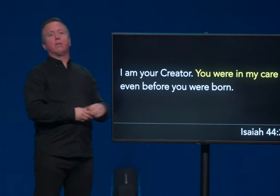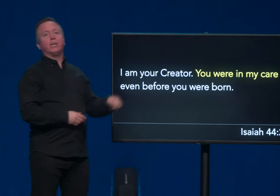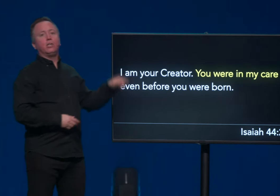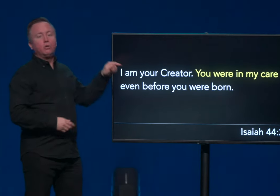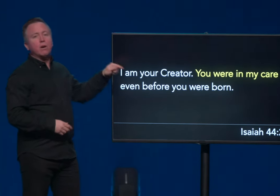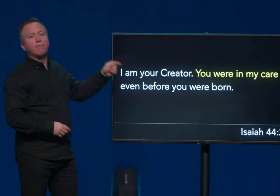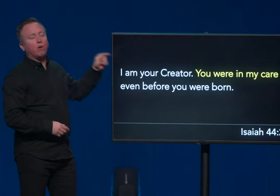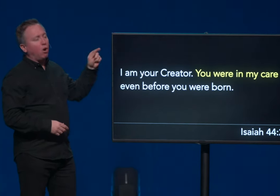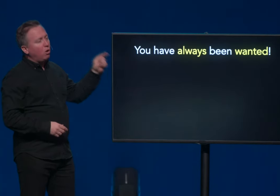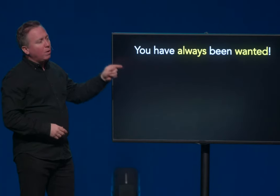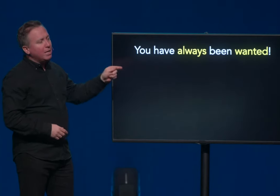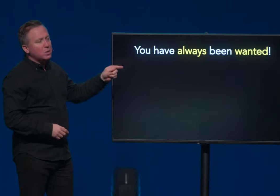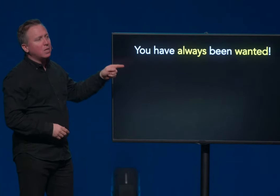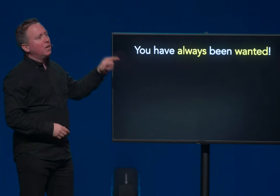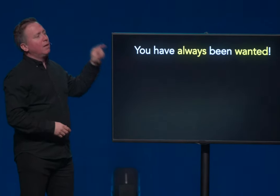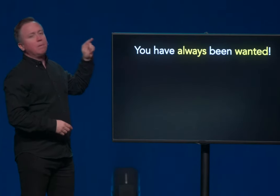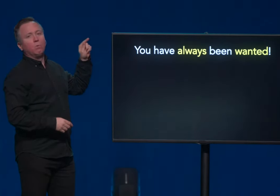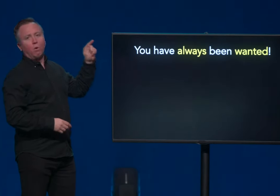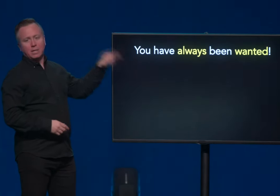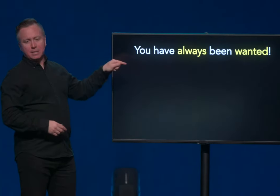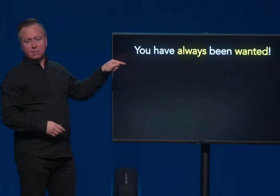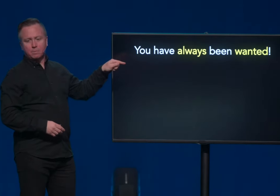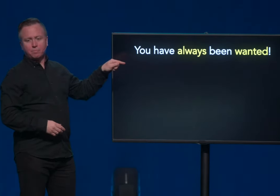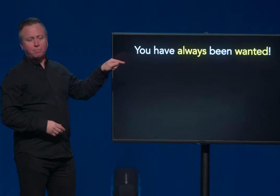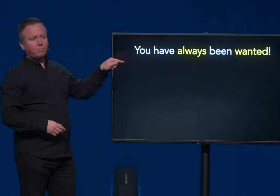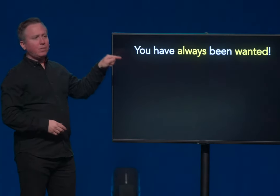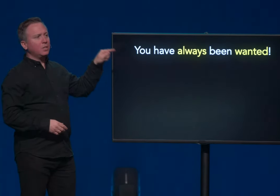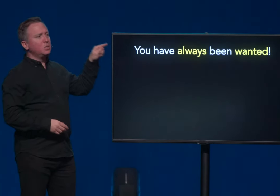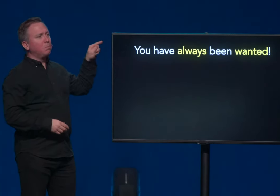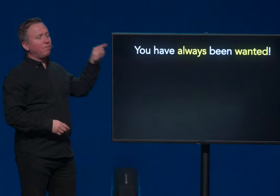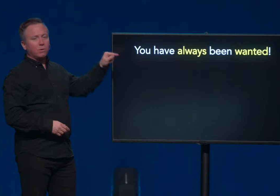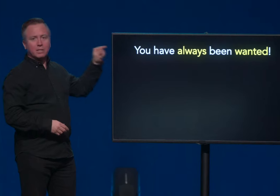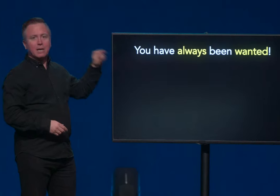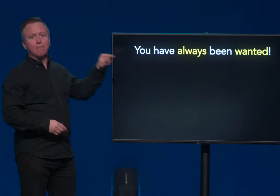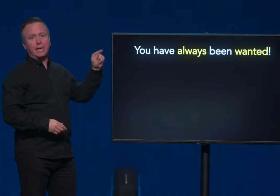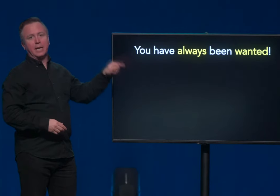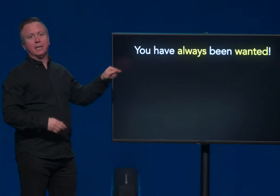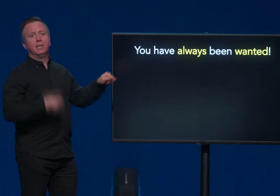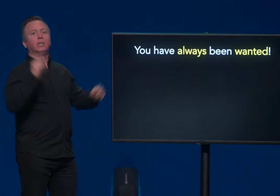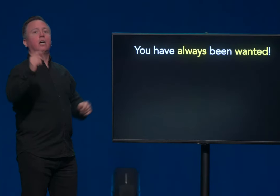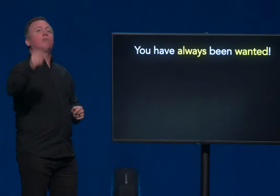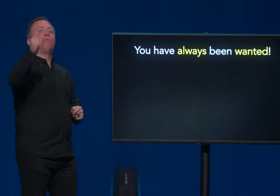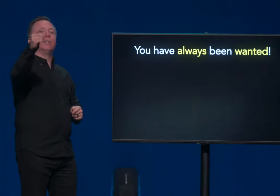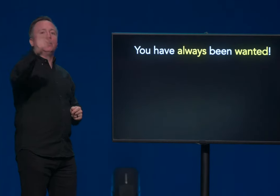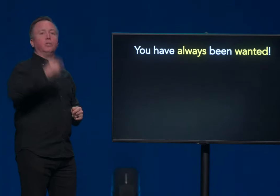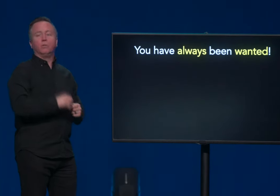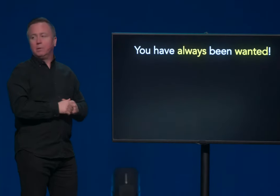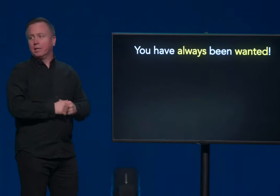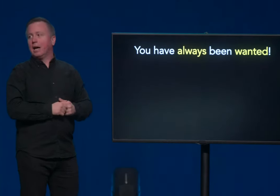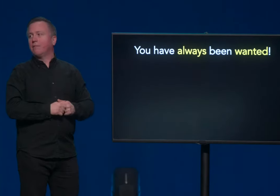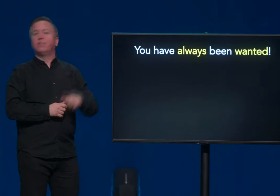are that you have always been wanted since before time began. God wanted you to be alive.